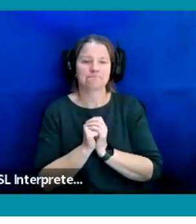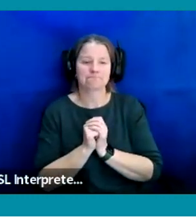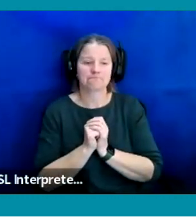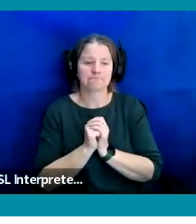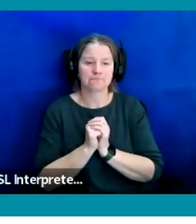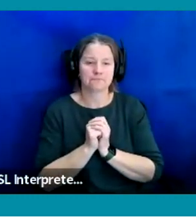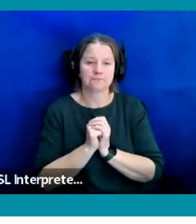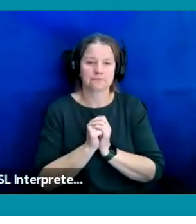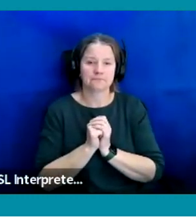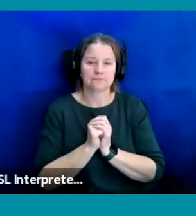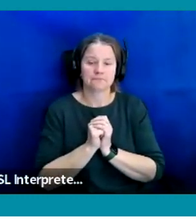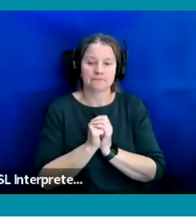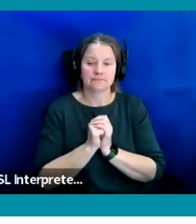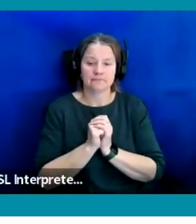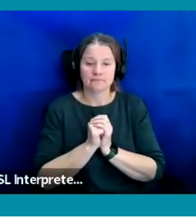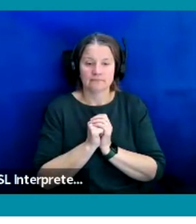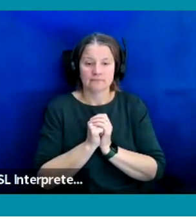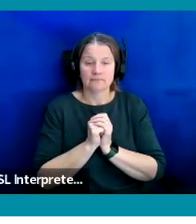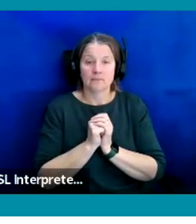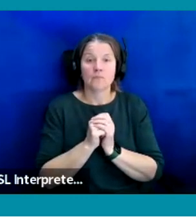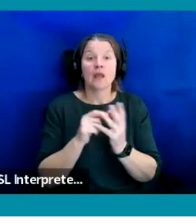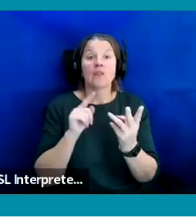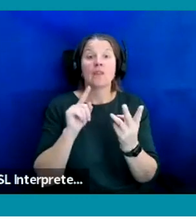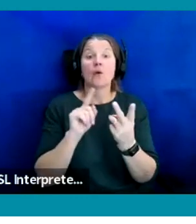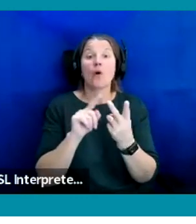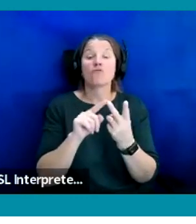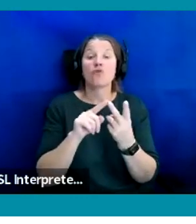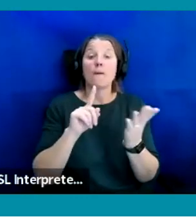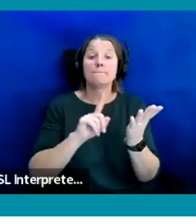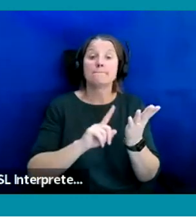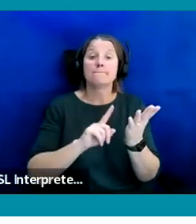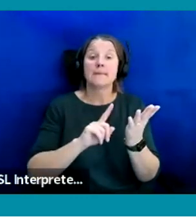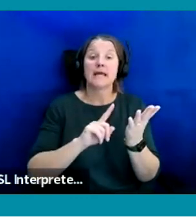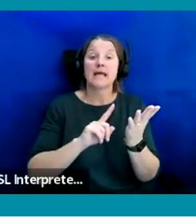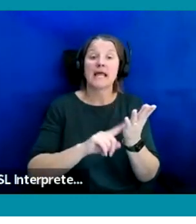Brilliant and the one from Leon about increasing print size.